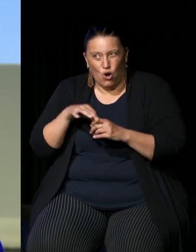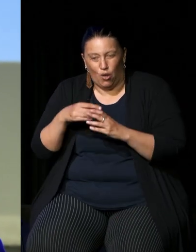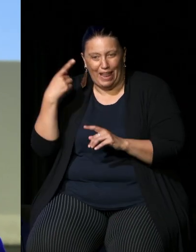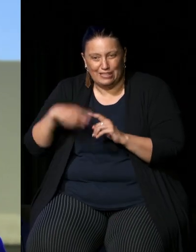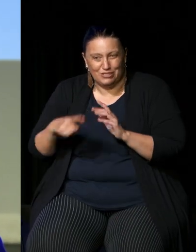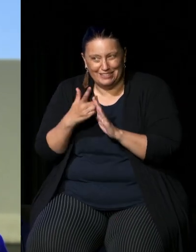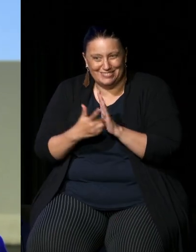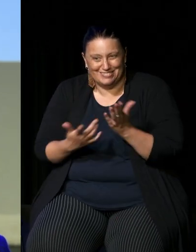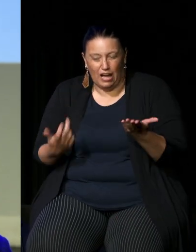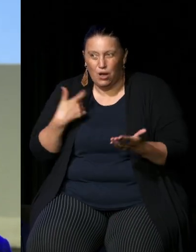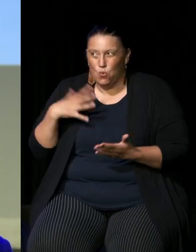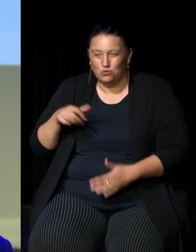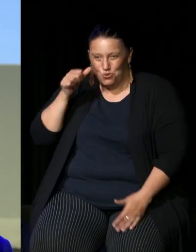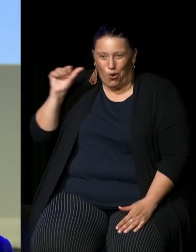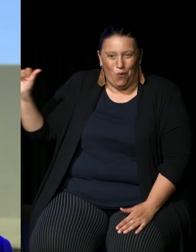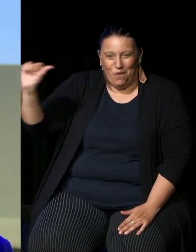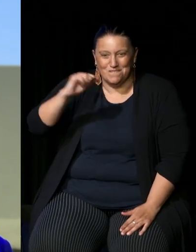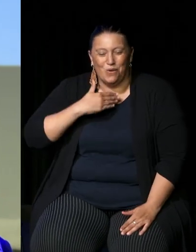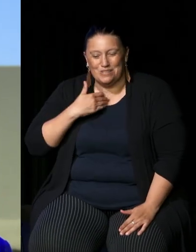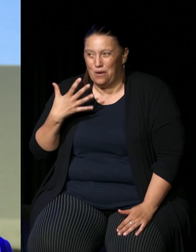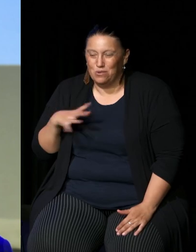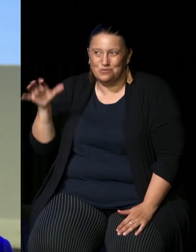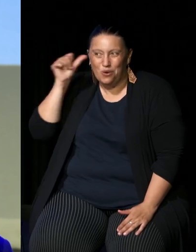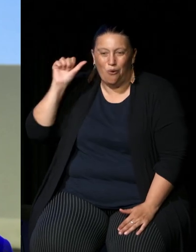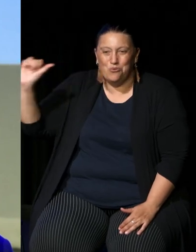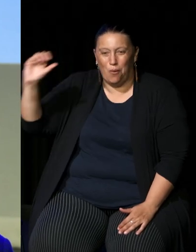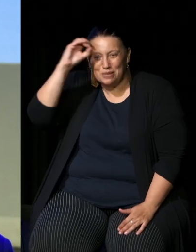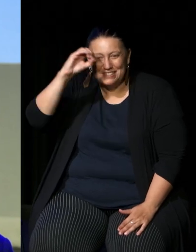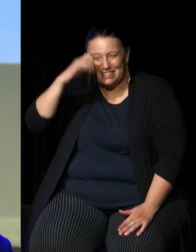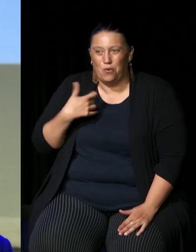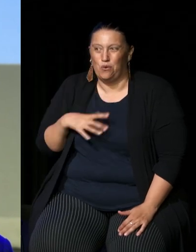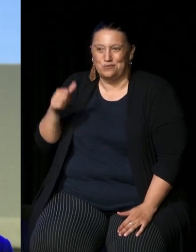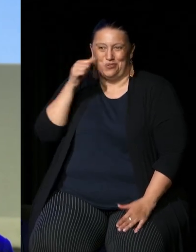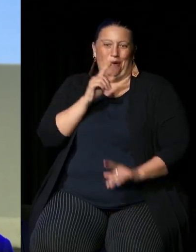I want to know that we have taken the very best advice and some people have said to me well you've